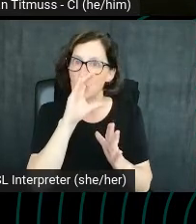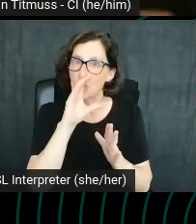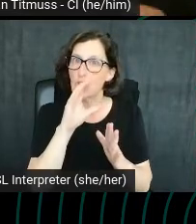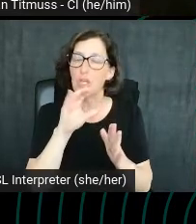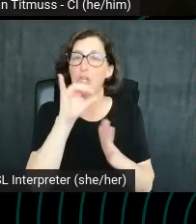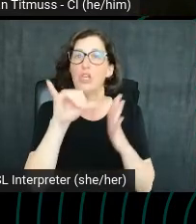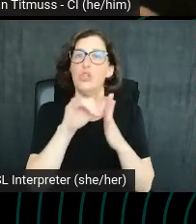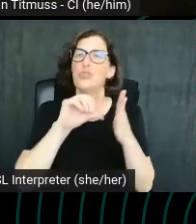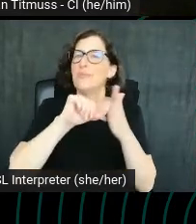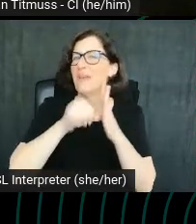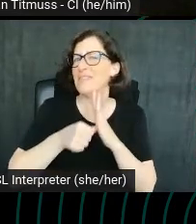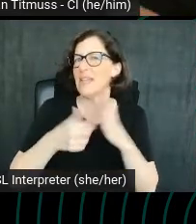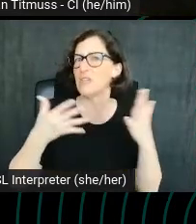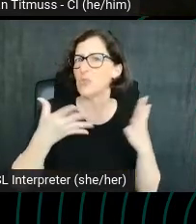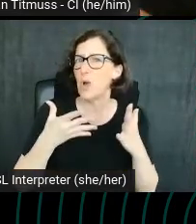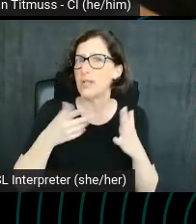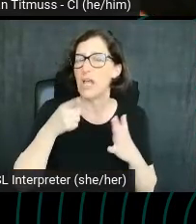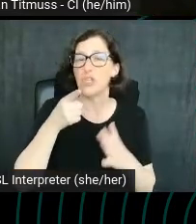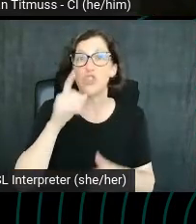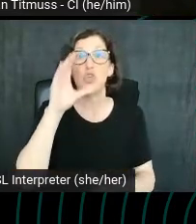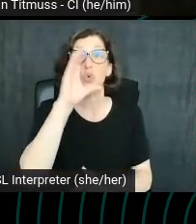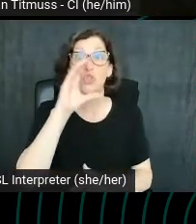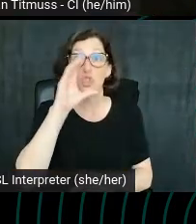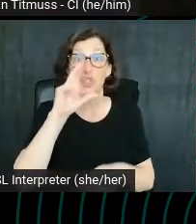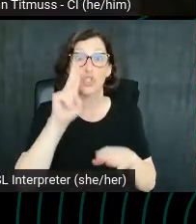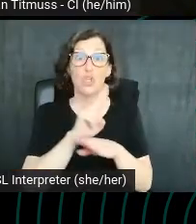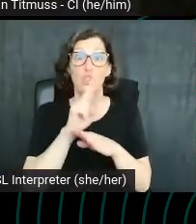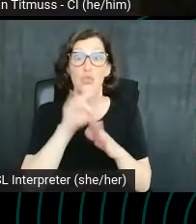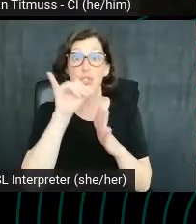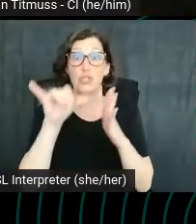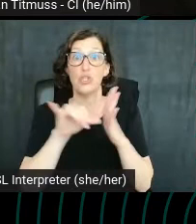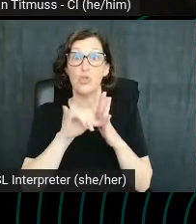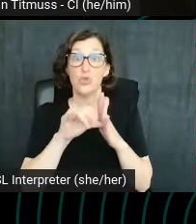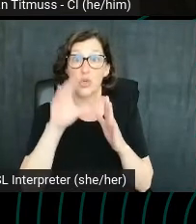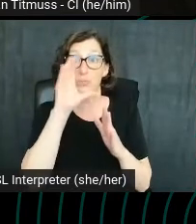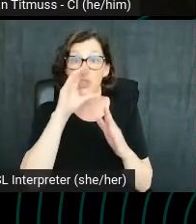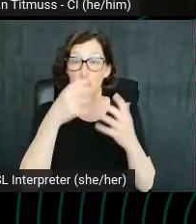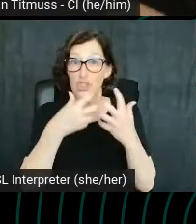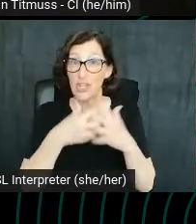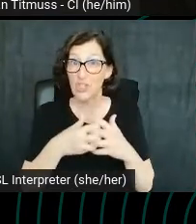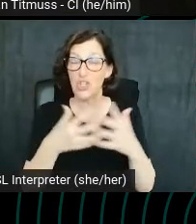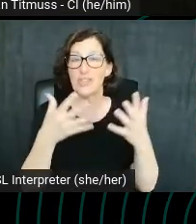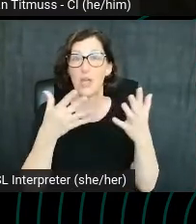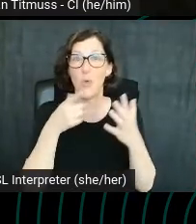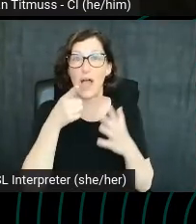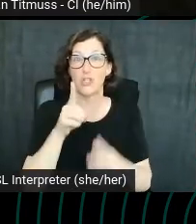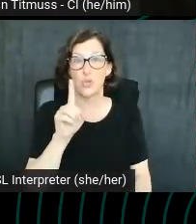Well after you make a search using the YouTube search engine, they want you to click through to that video.